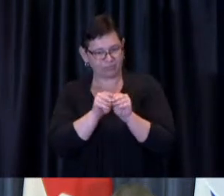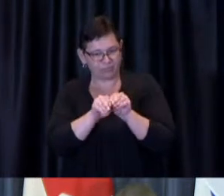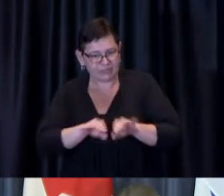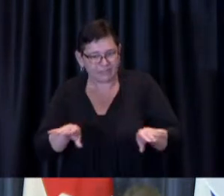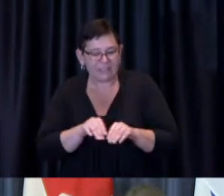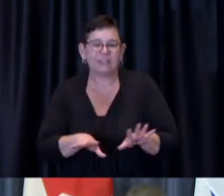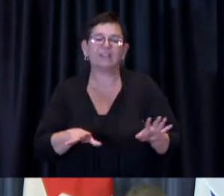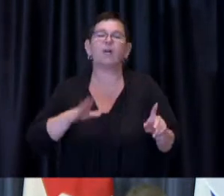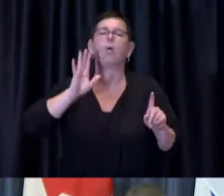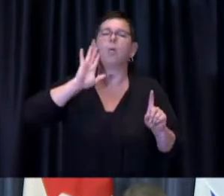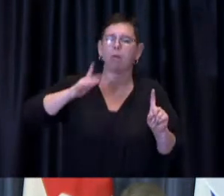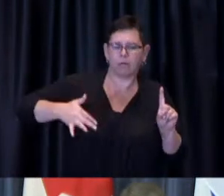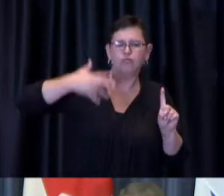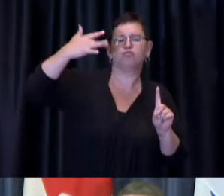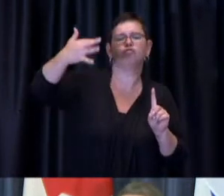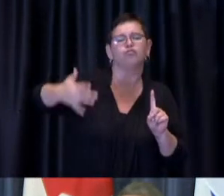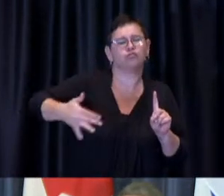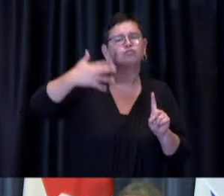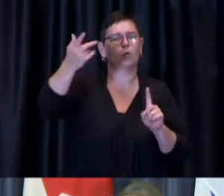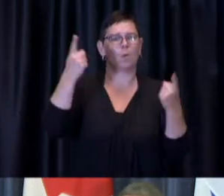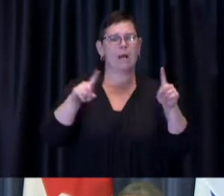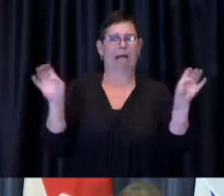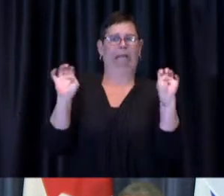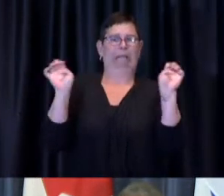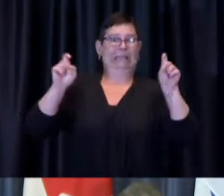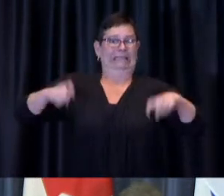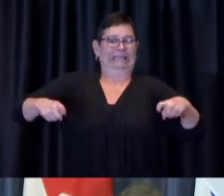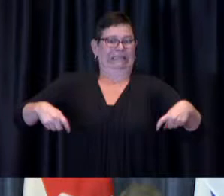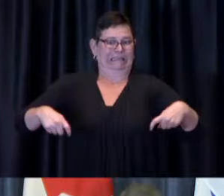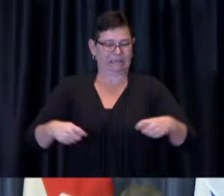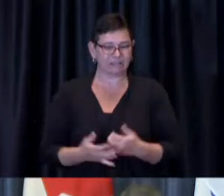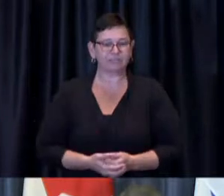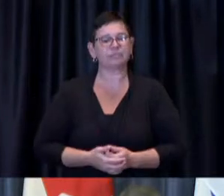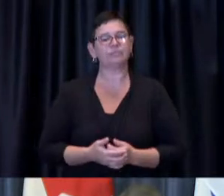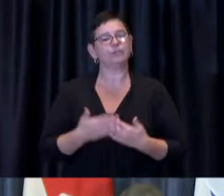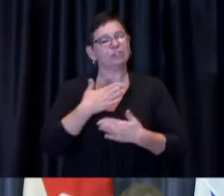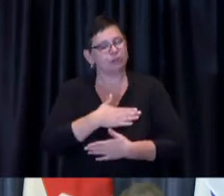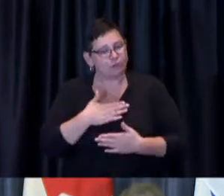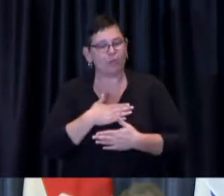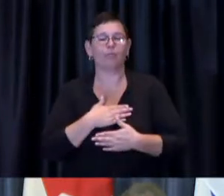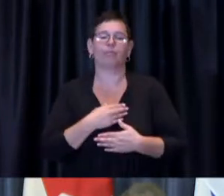as needed basis have a great rest of your week and a good long weekend.